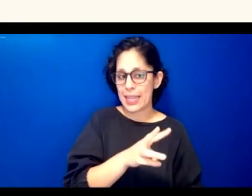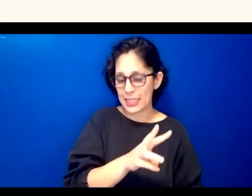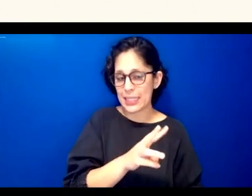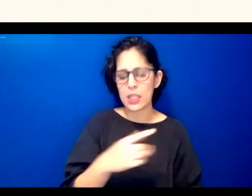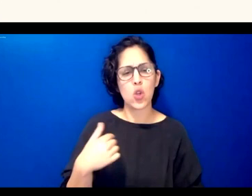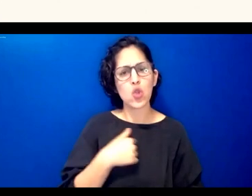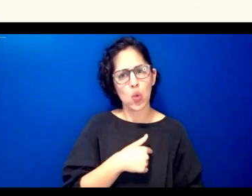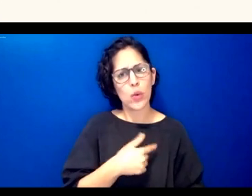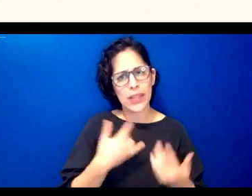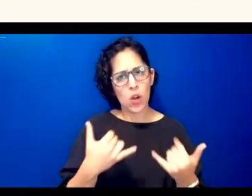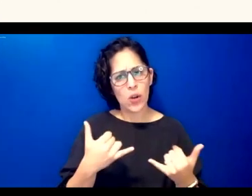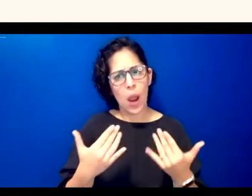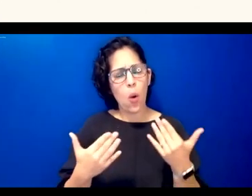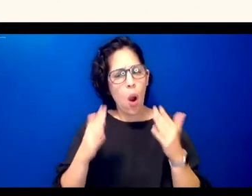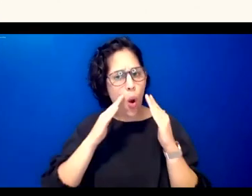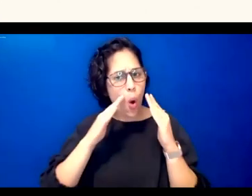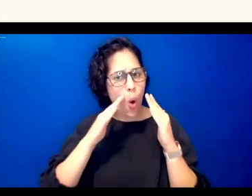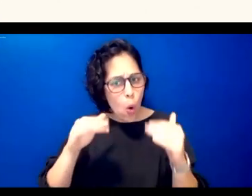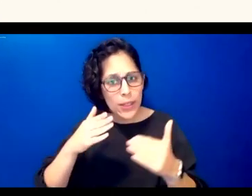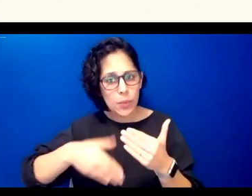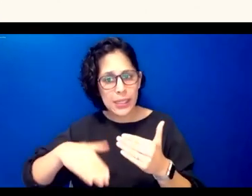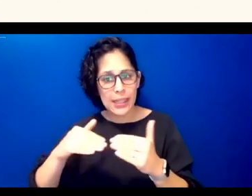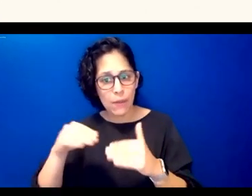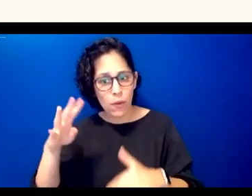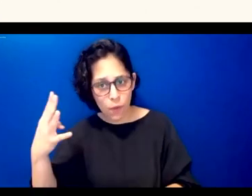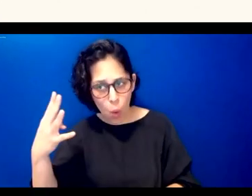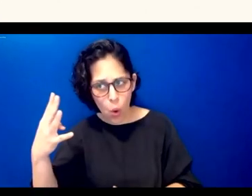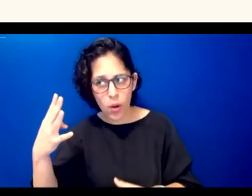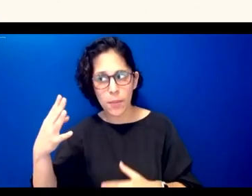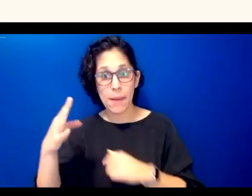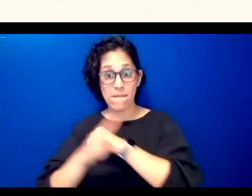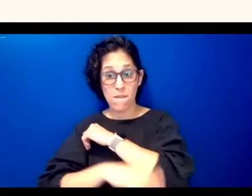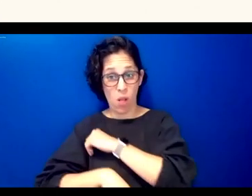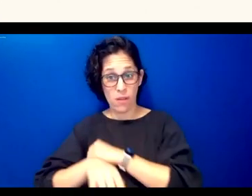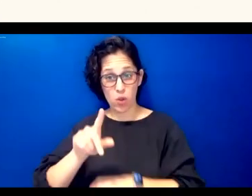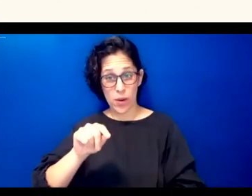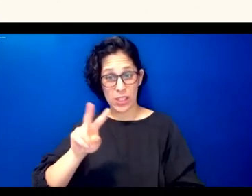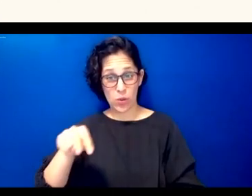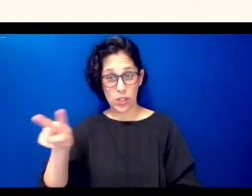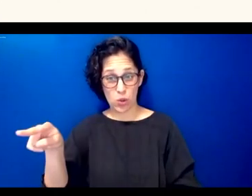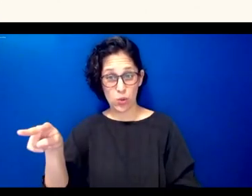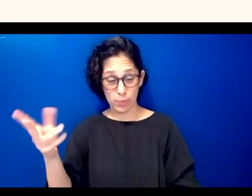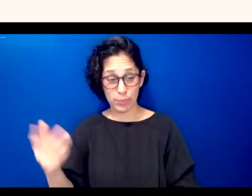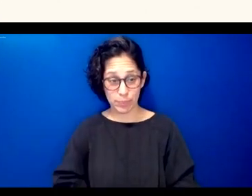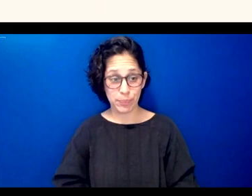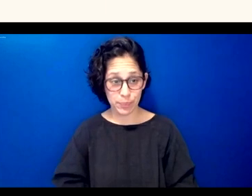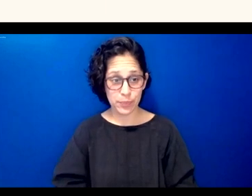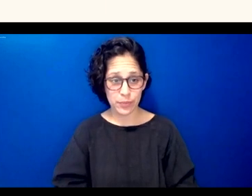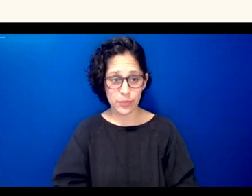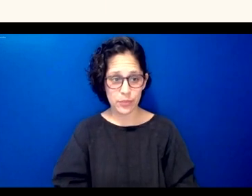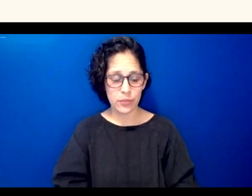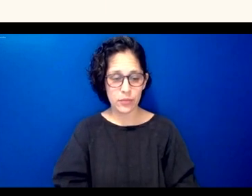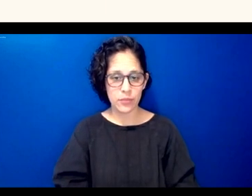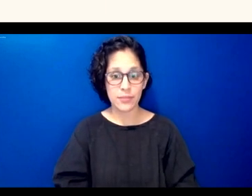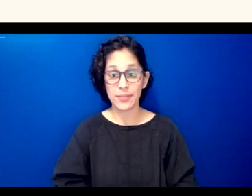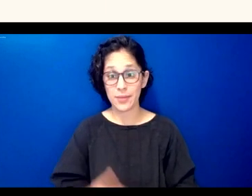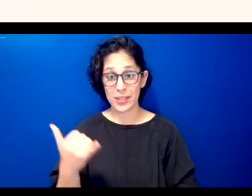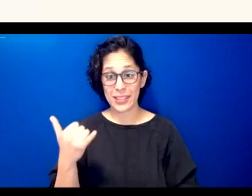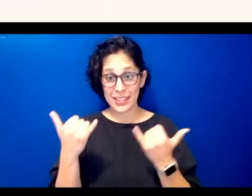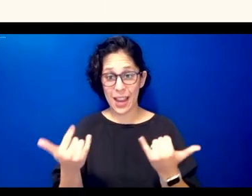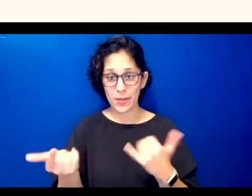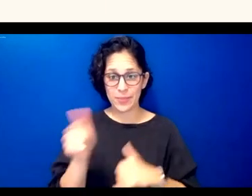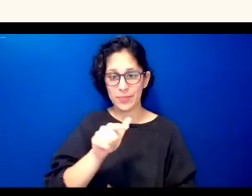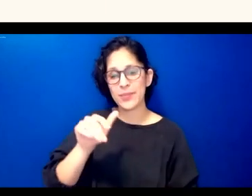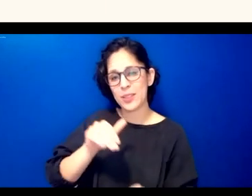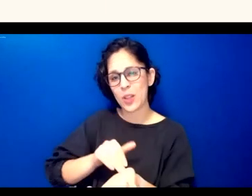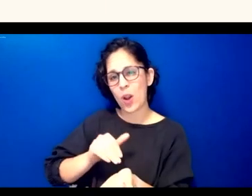complete level four by the fall of 2022 um i will turn it over to dr morgan at this point